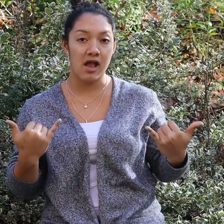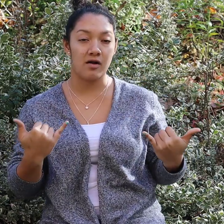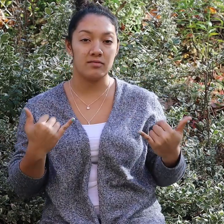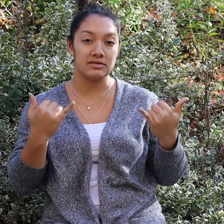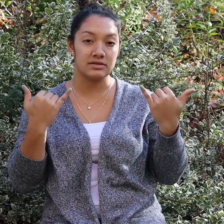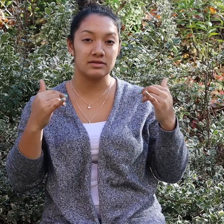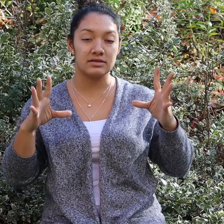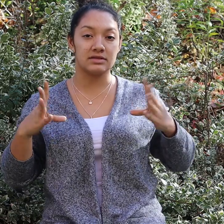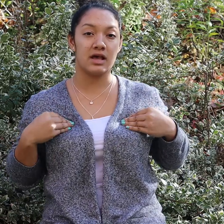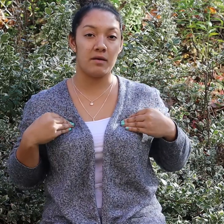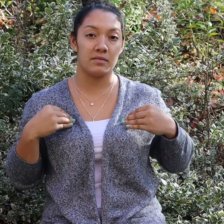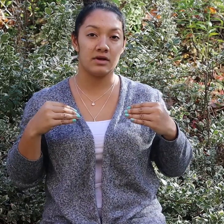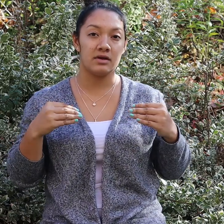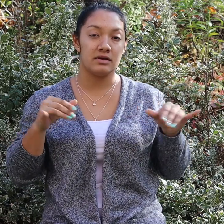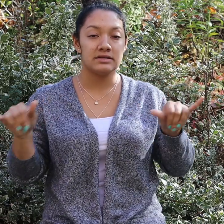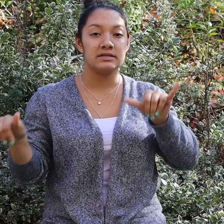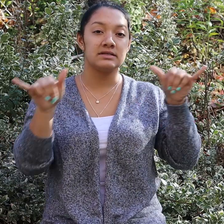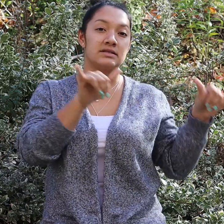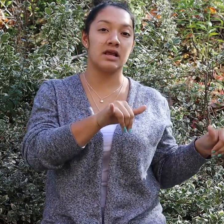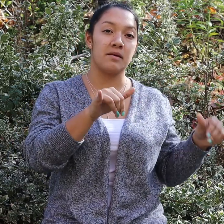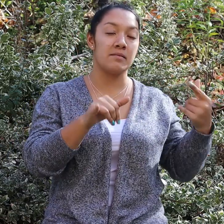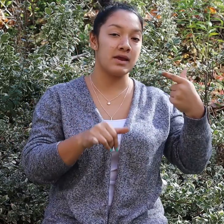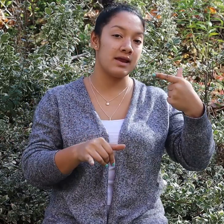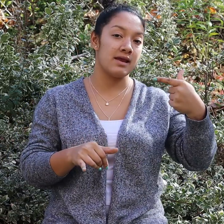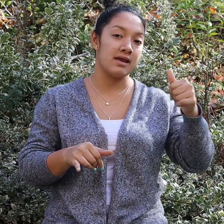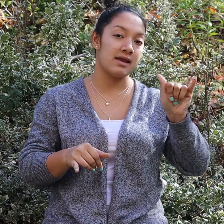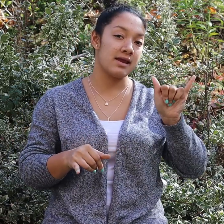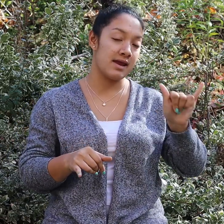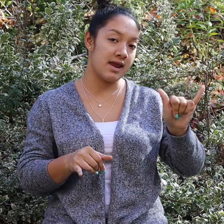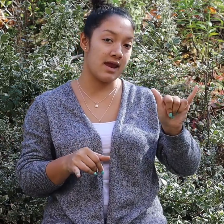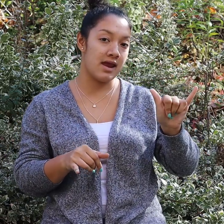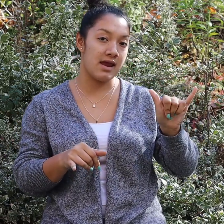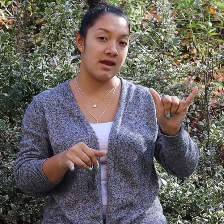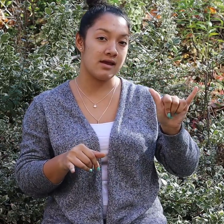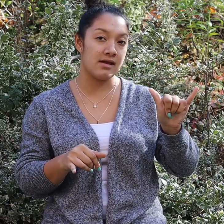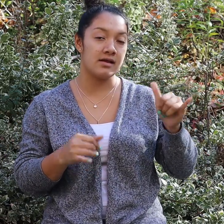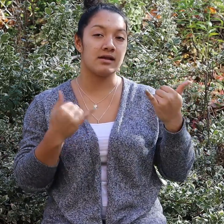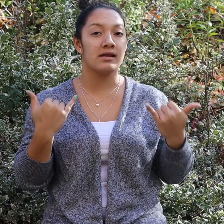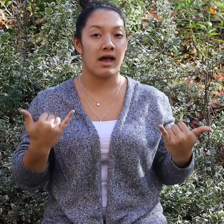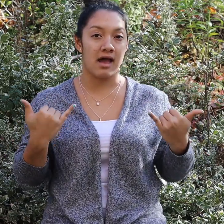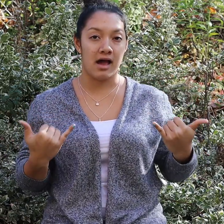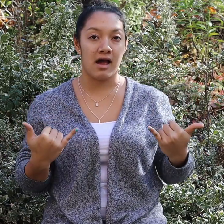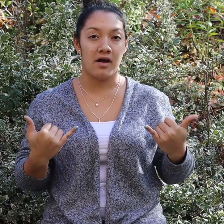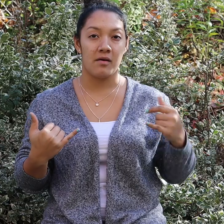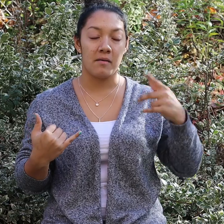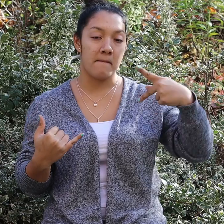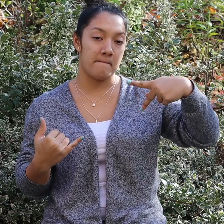Now, it's being accepted by those in the community, similar to the transition the word "gay" has made.